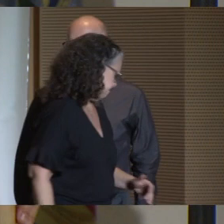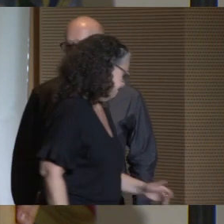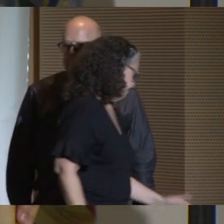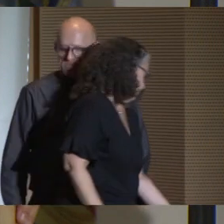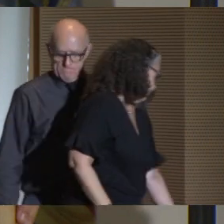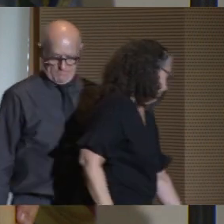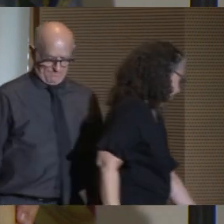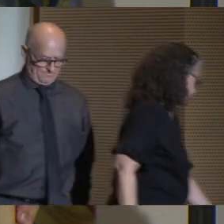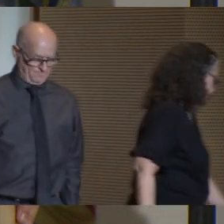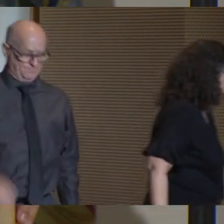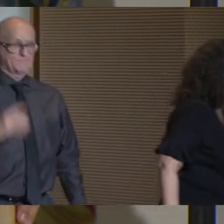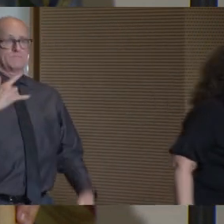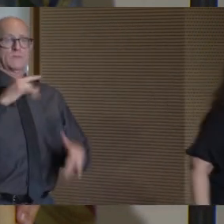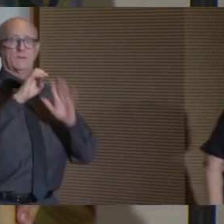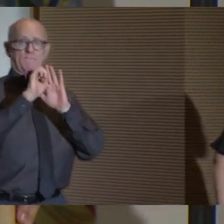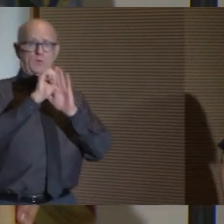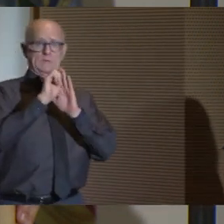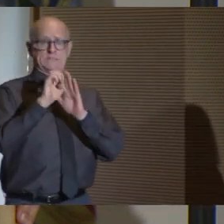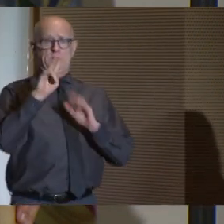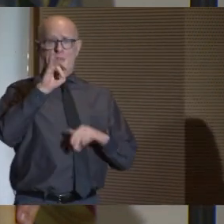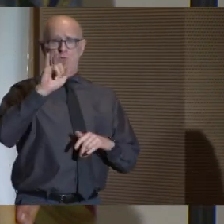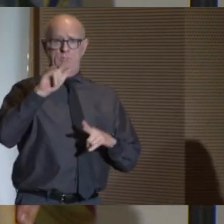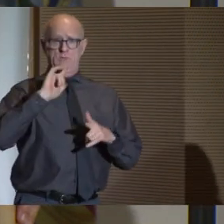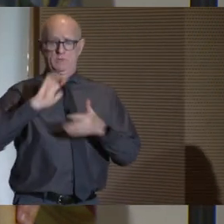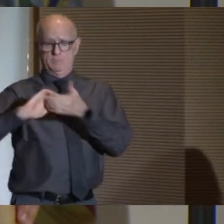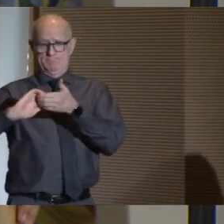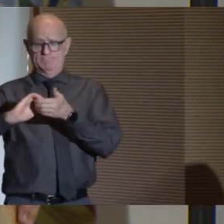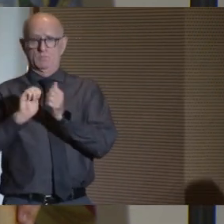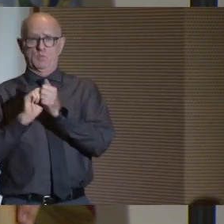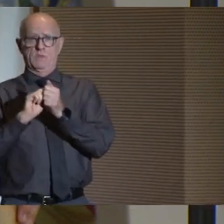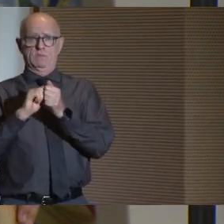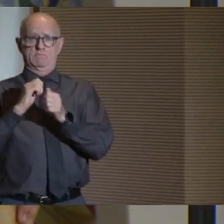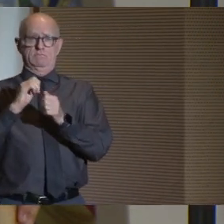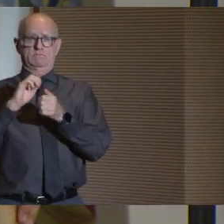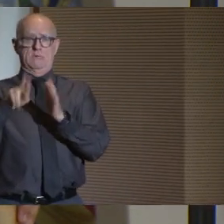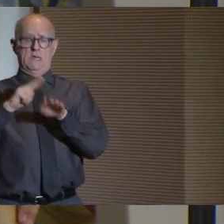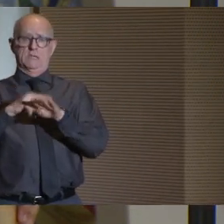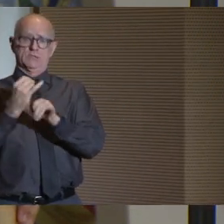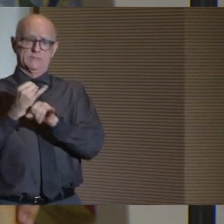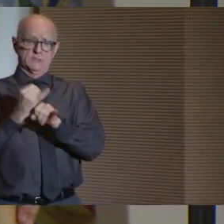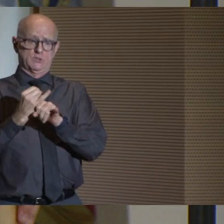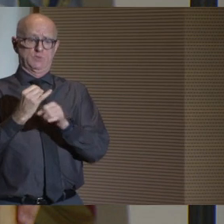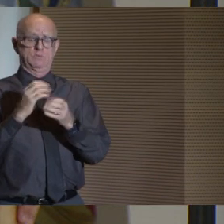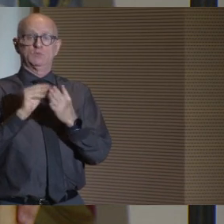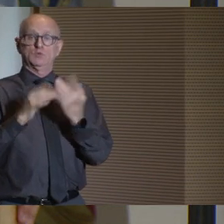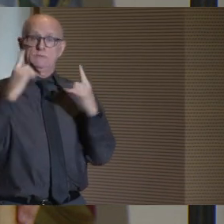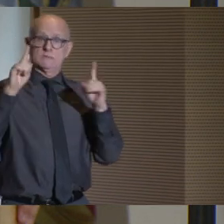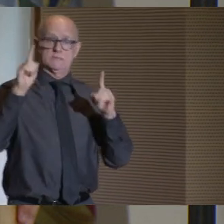CUNY, for example, is partnering with the National Institute for Student Success at Georgia State,